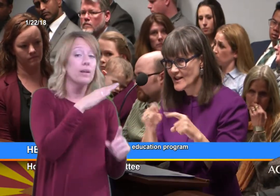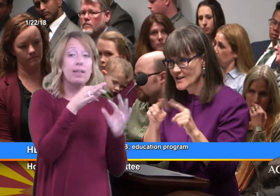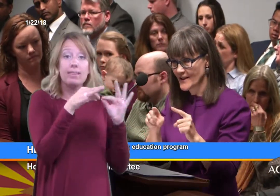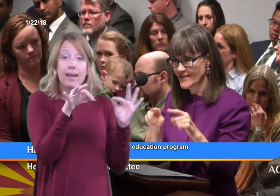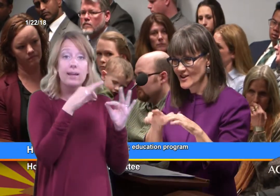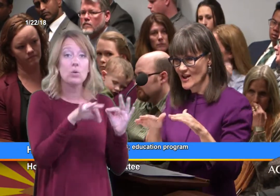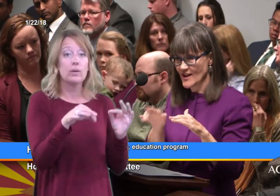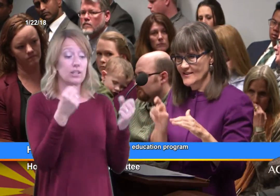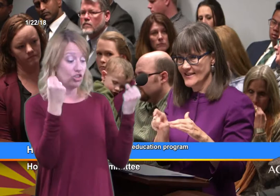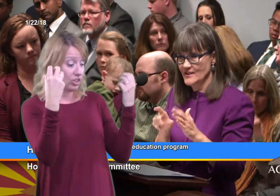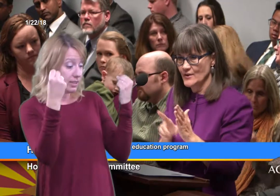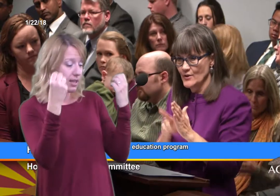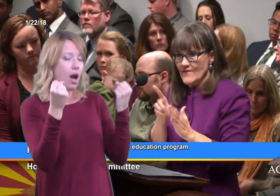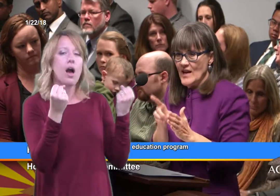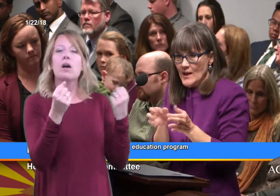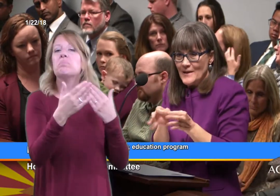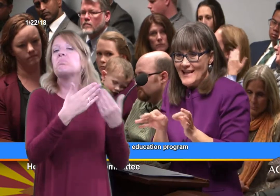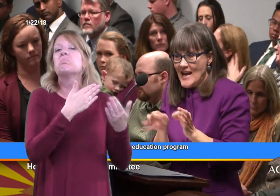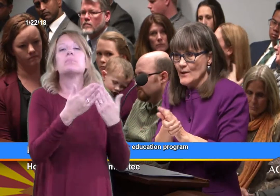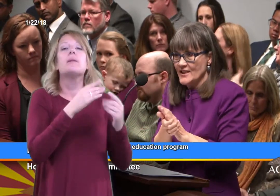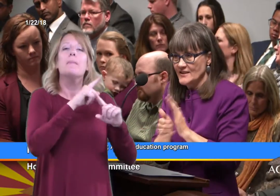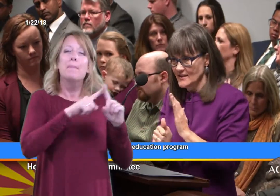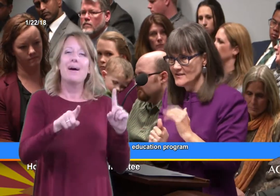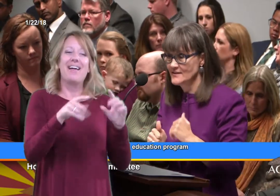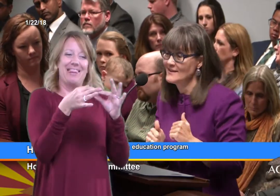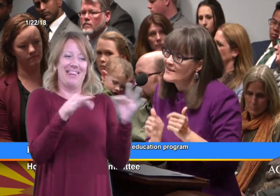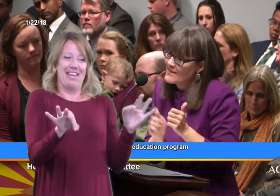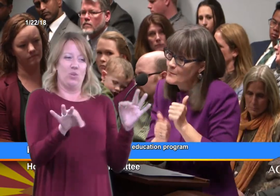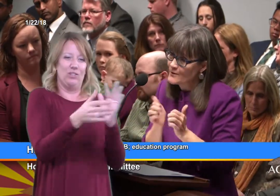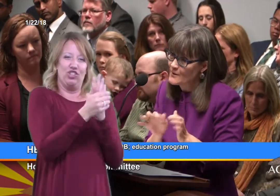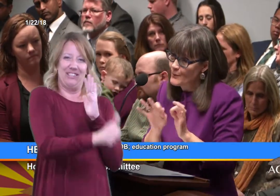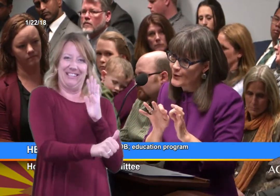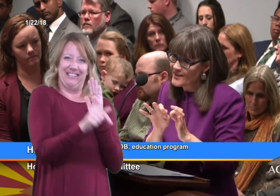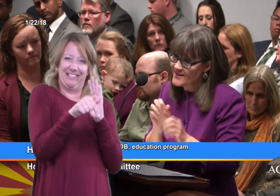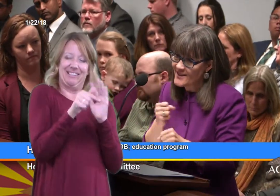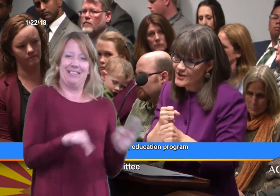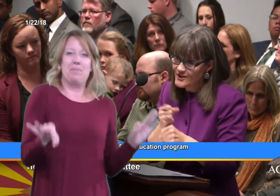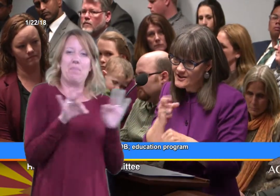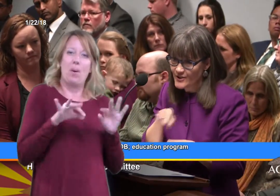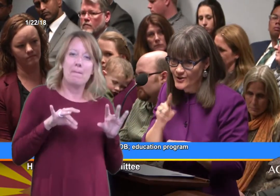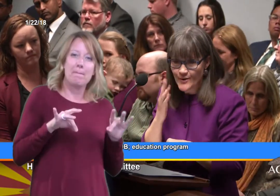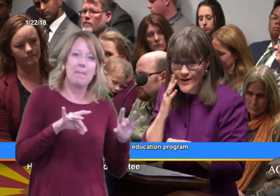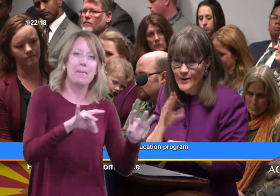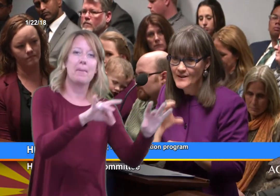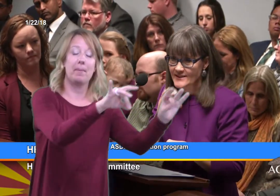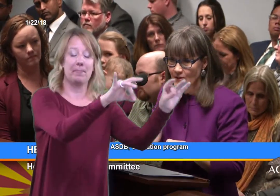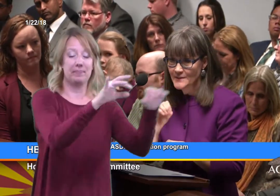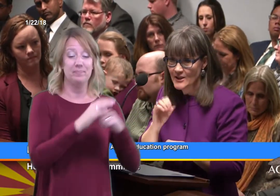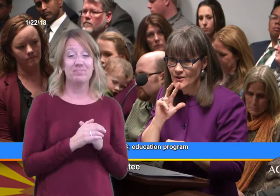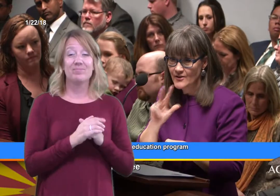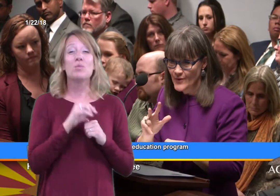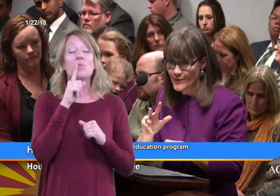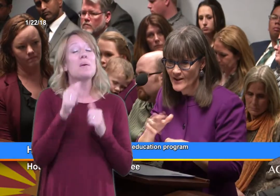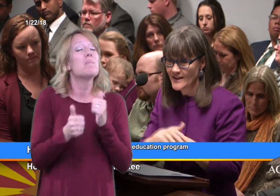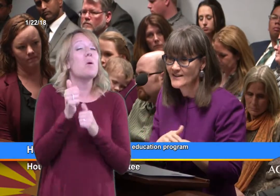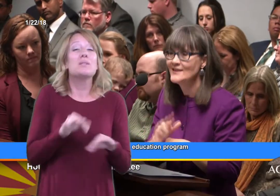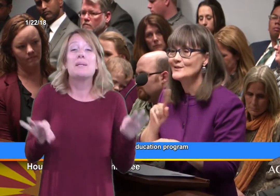but the child needs to develop language skills. The most important years, as you know is from 0 to 3.